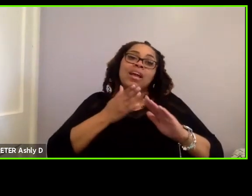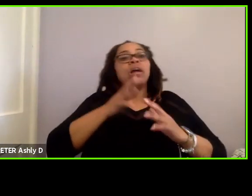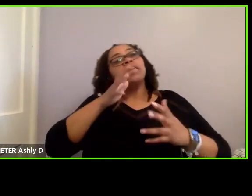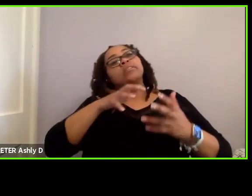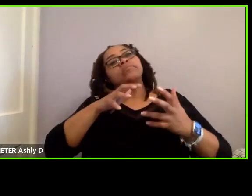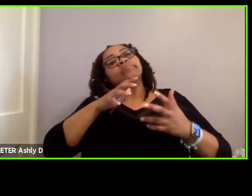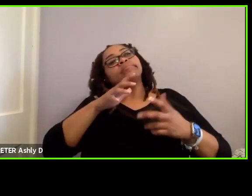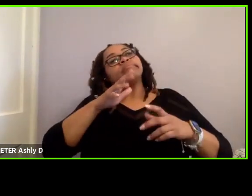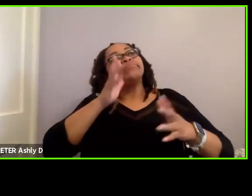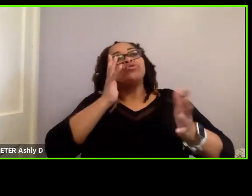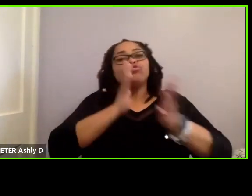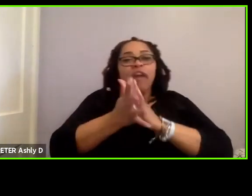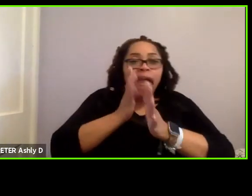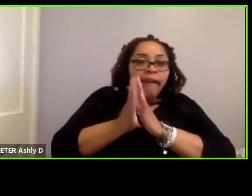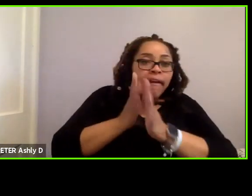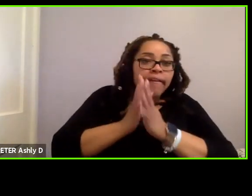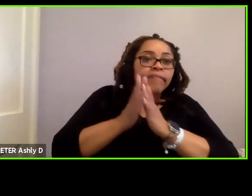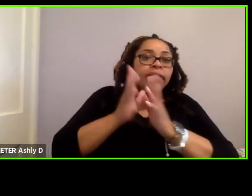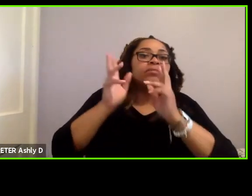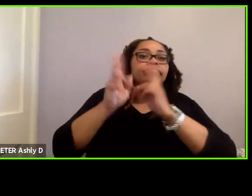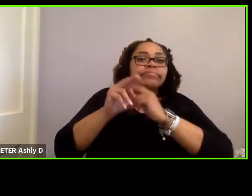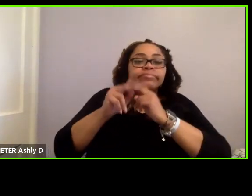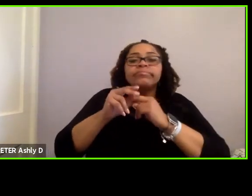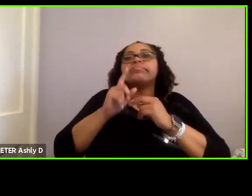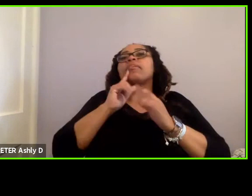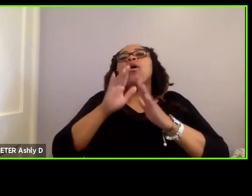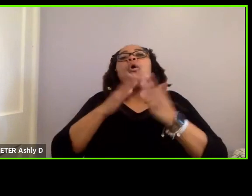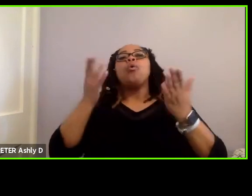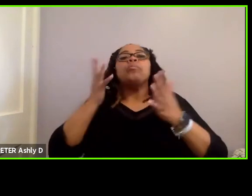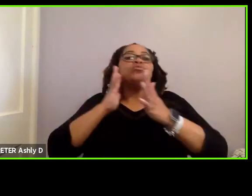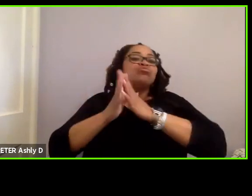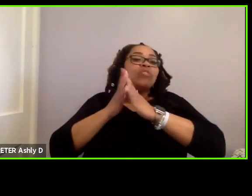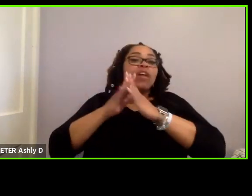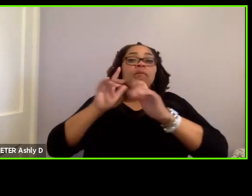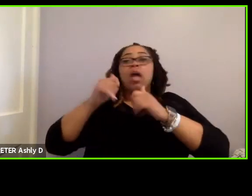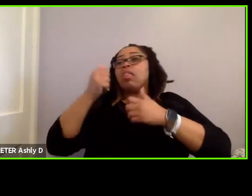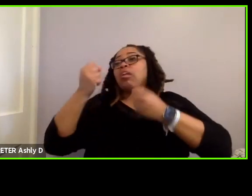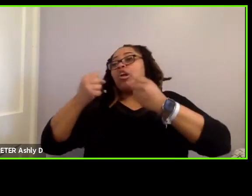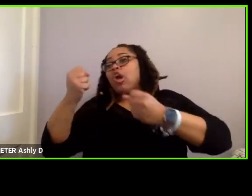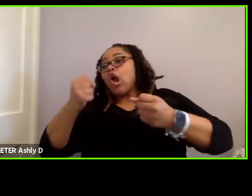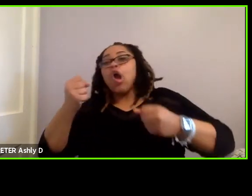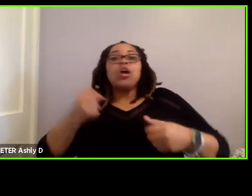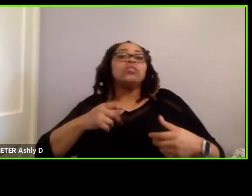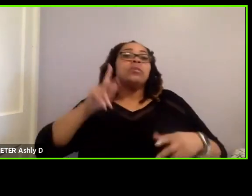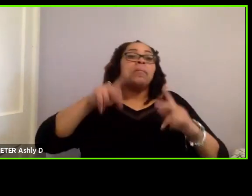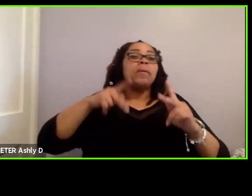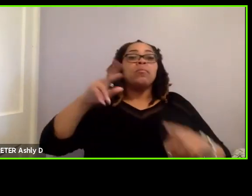traffic, in open traffic with other vehicles, with pedestrians, and things like that, so